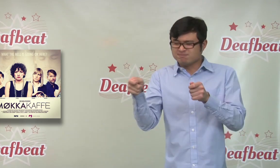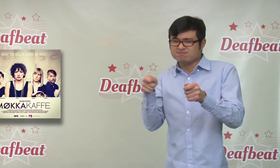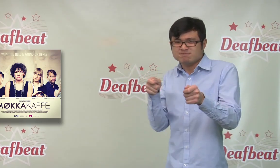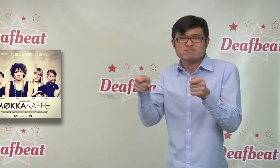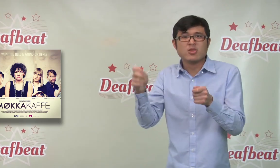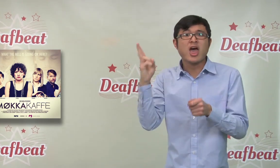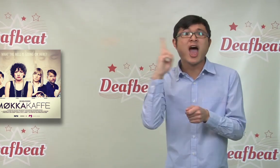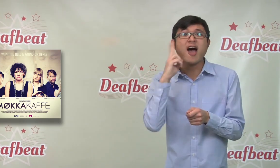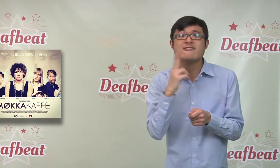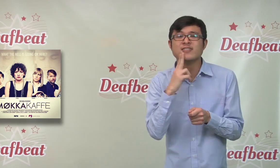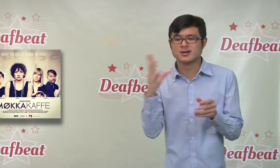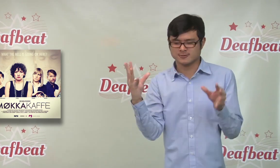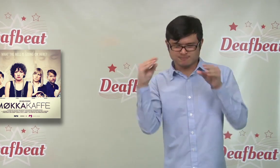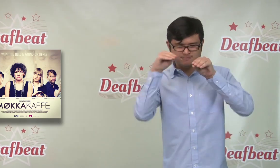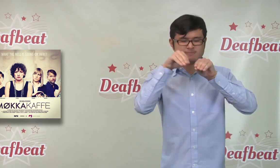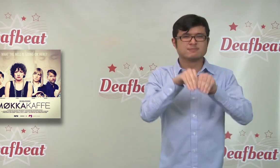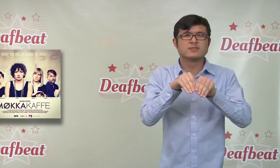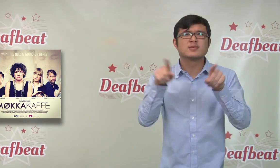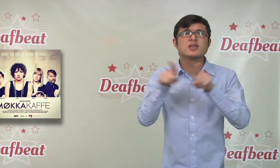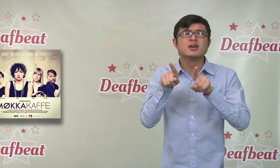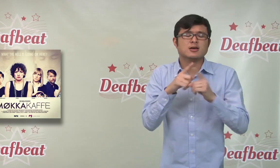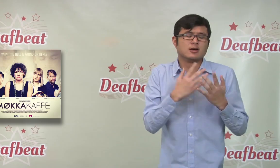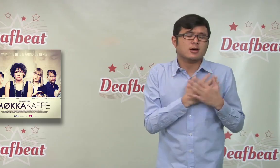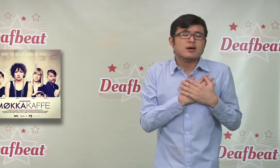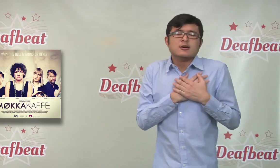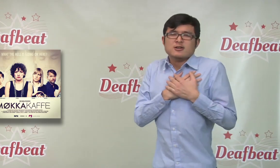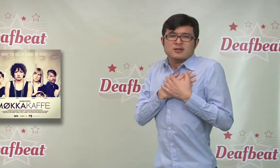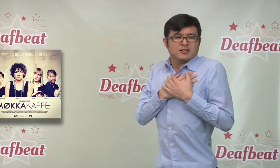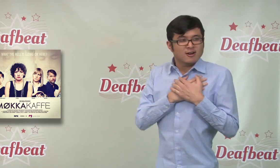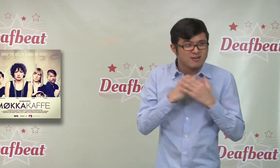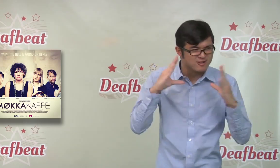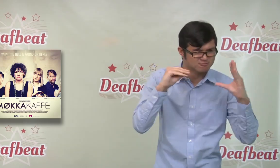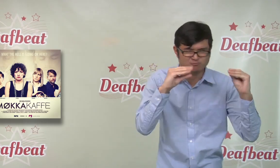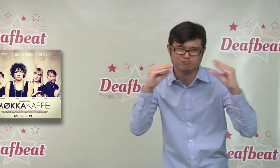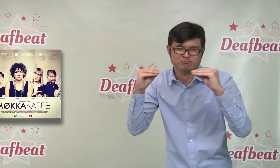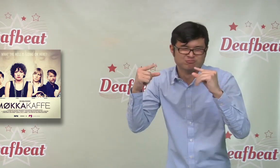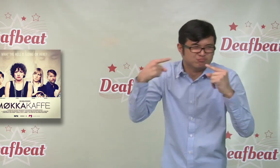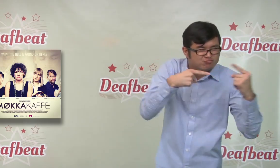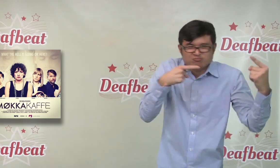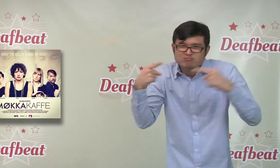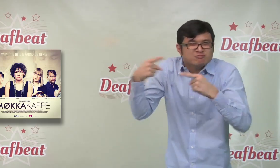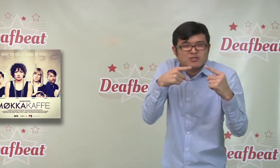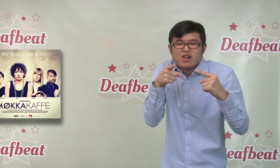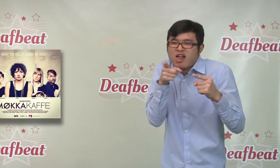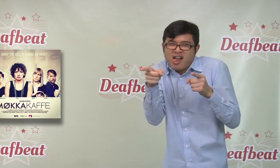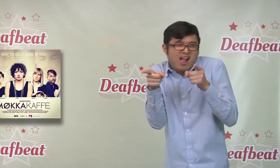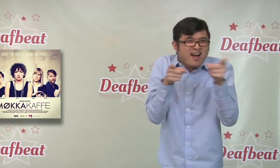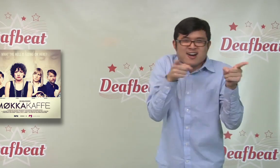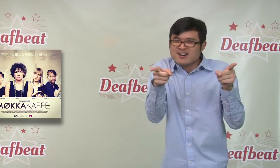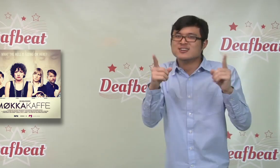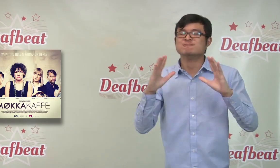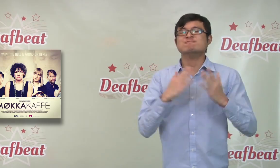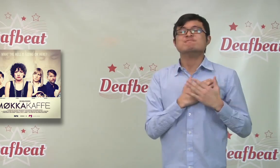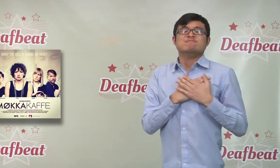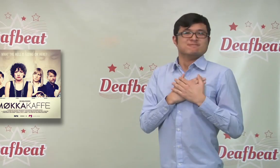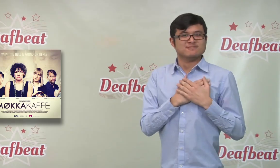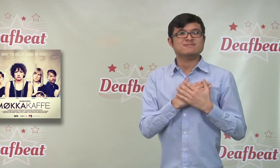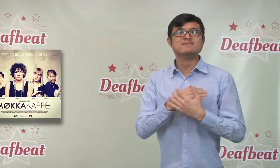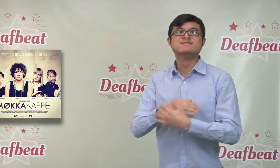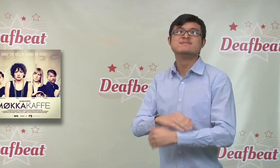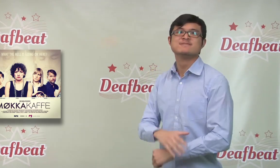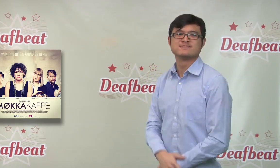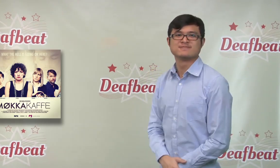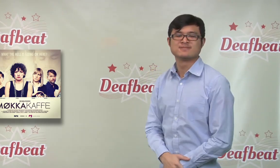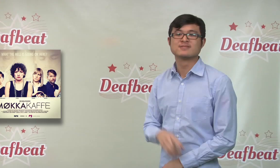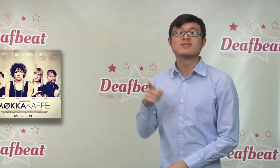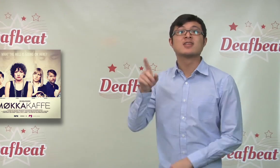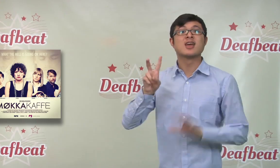and some found the episodes addicting to watch